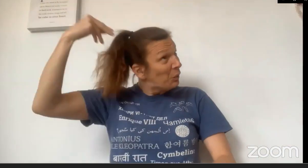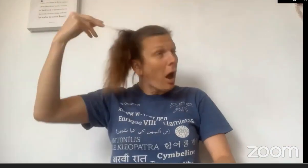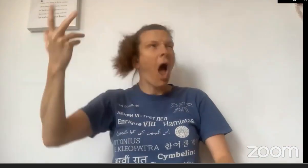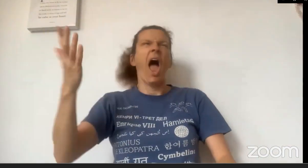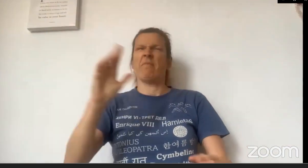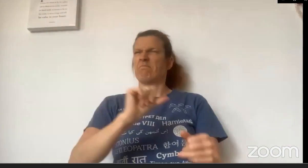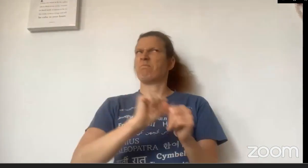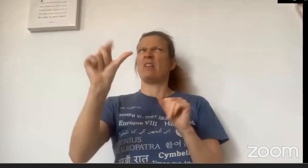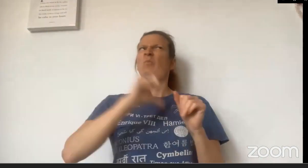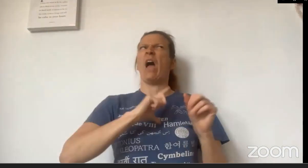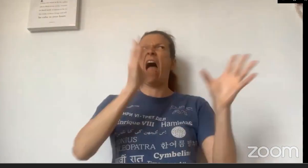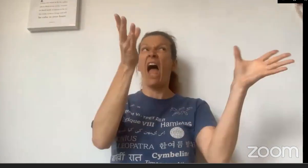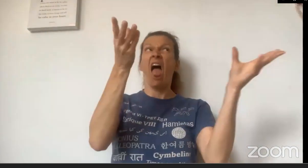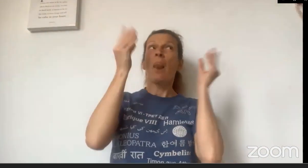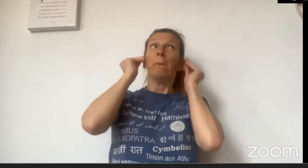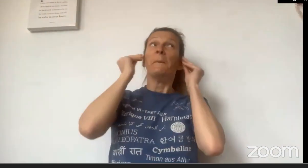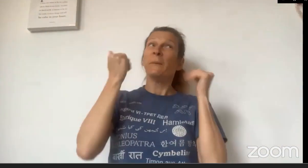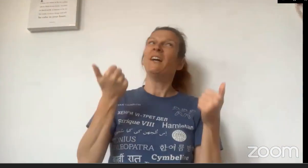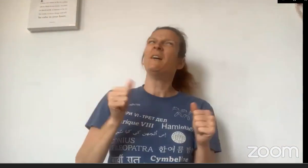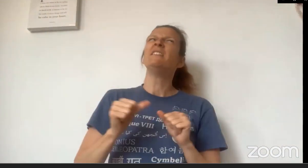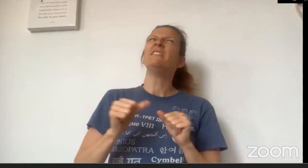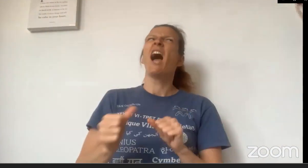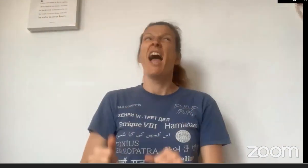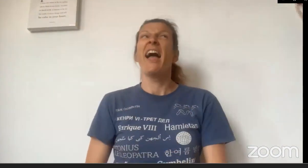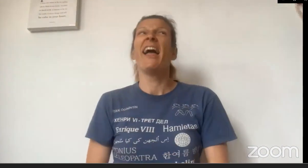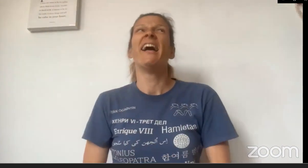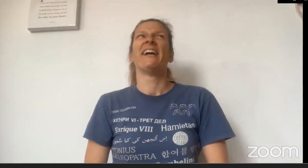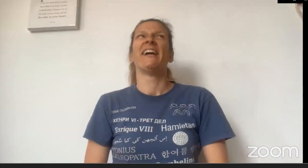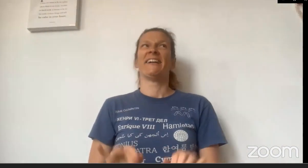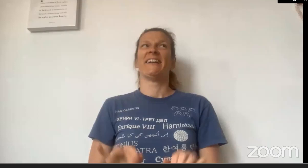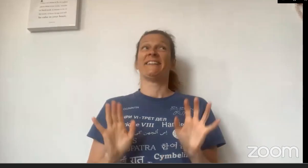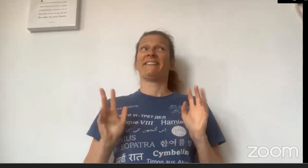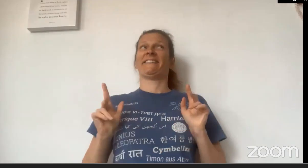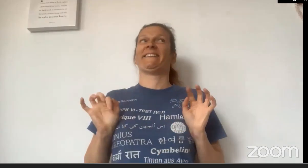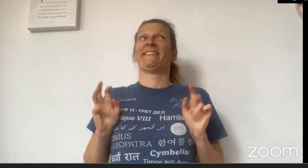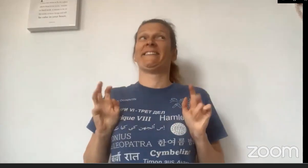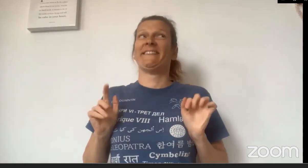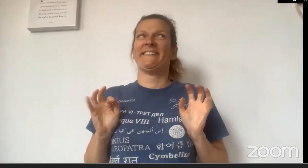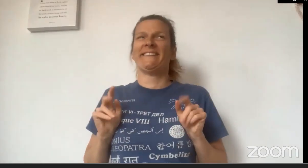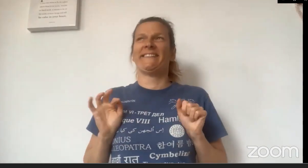"Err... really?" said The Wolf. "Well they're all the better to hear you with."